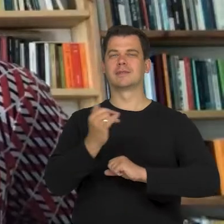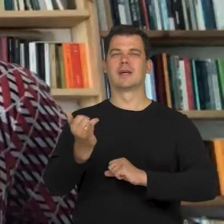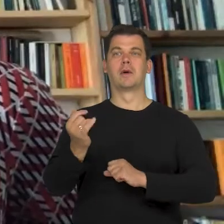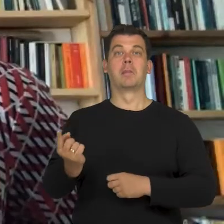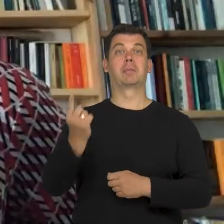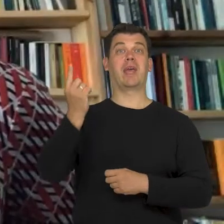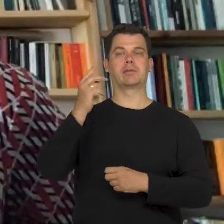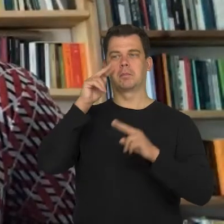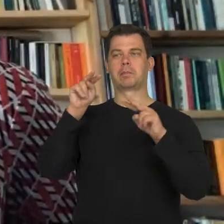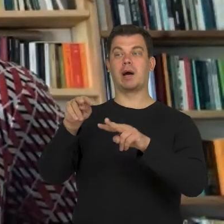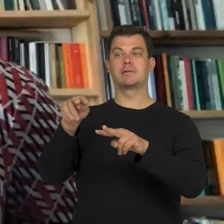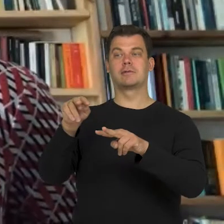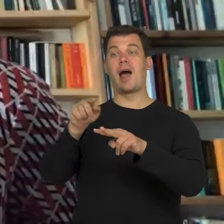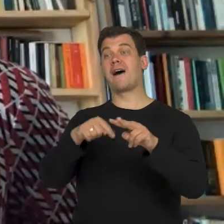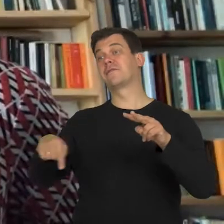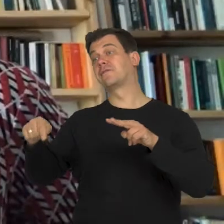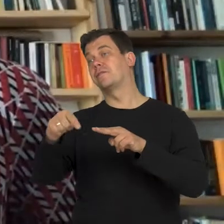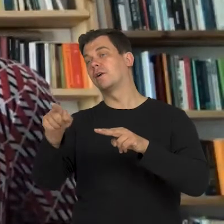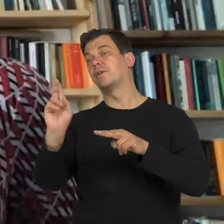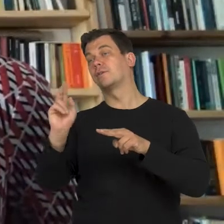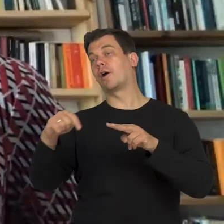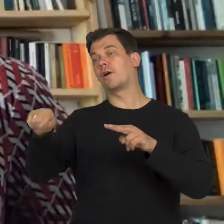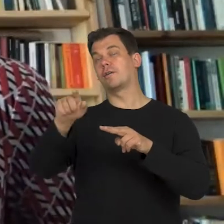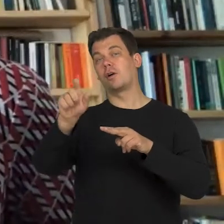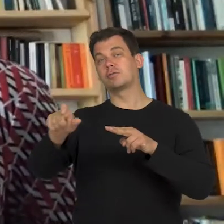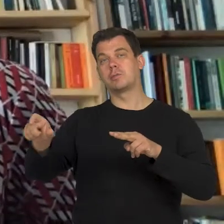It's like a shroud that is supposed to cover many things.